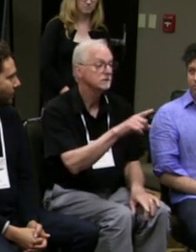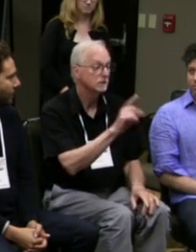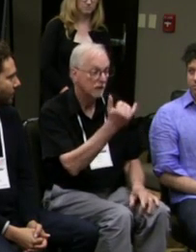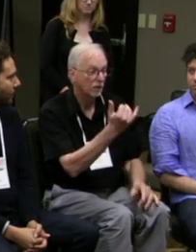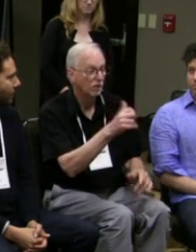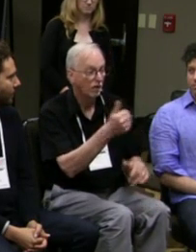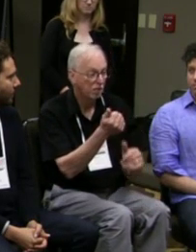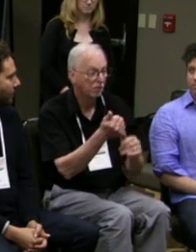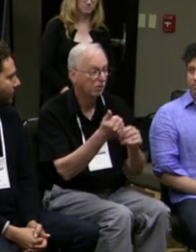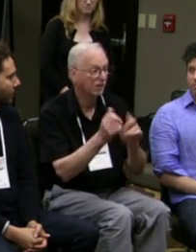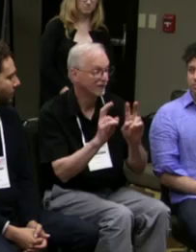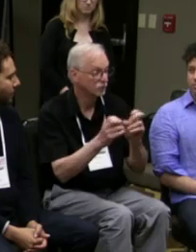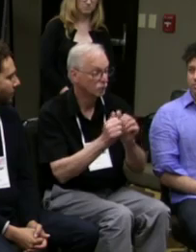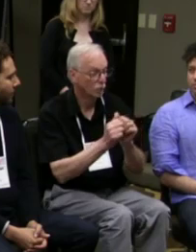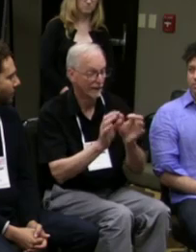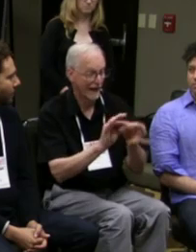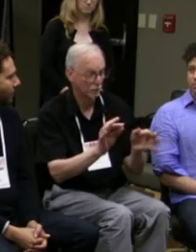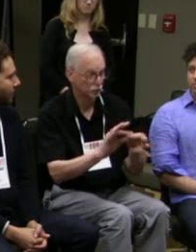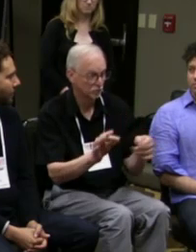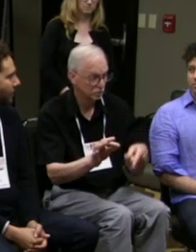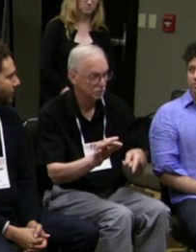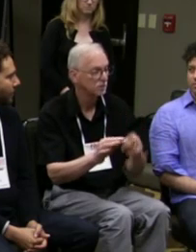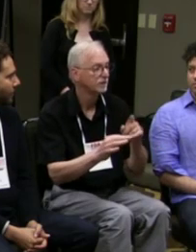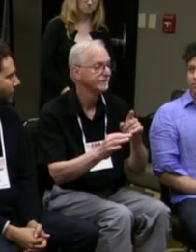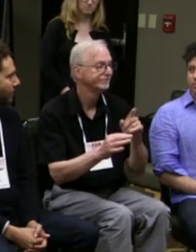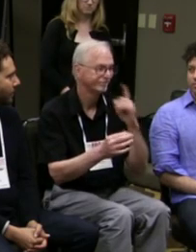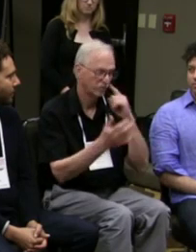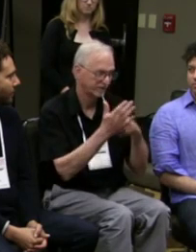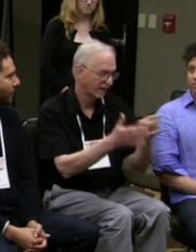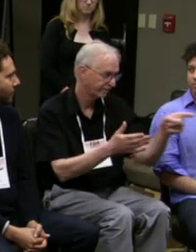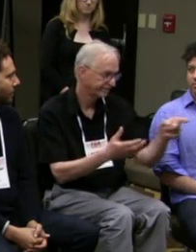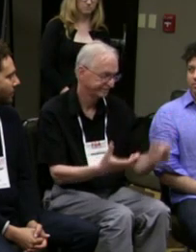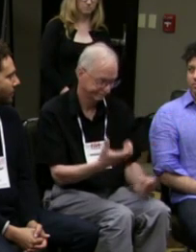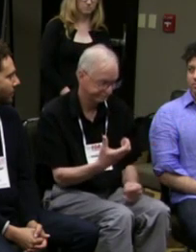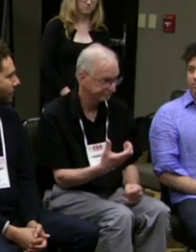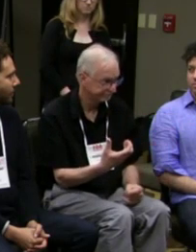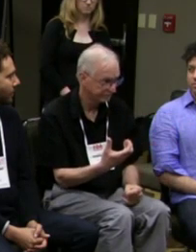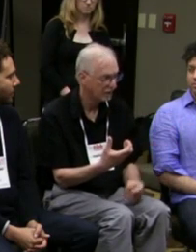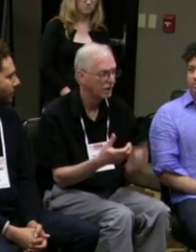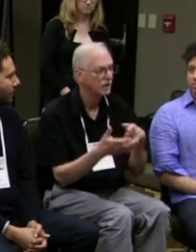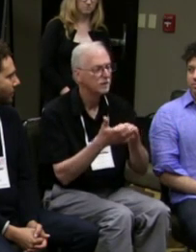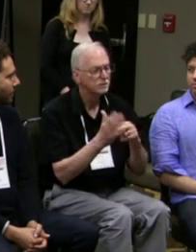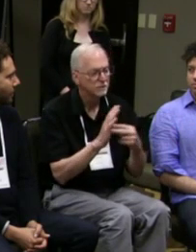and so the caption is really and particularly important and worth it for them. And so they would want more captions,